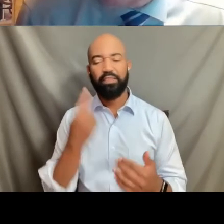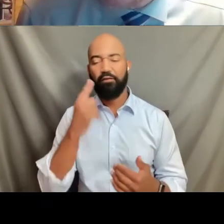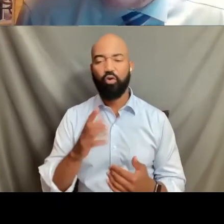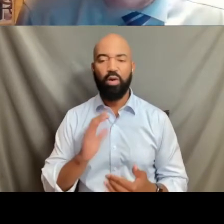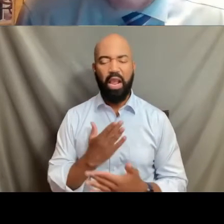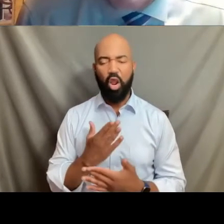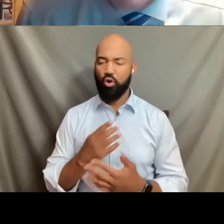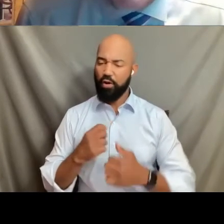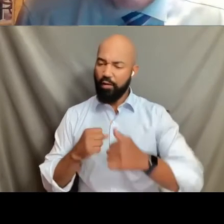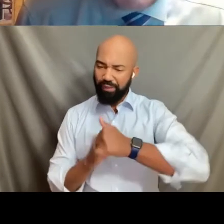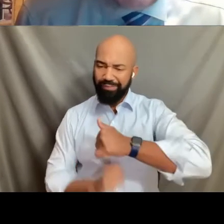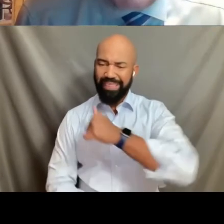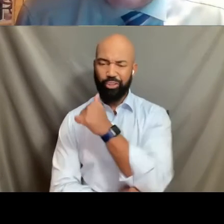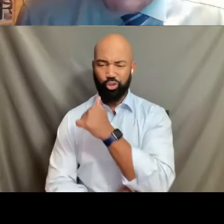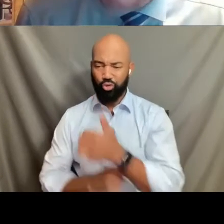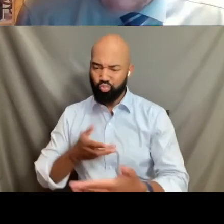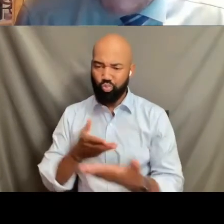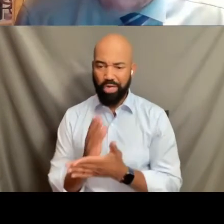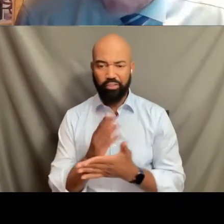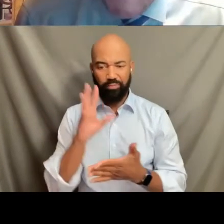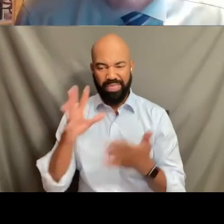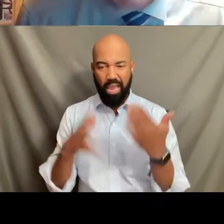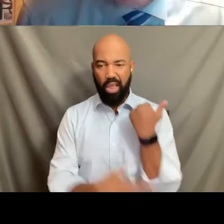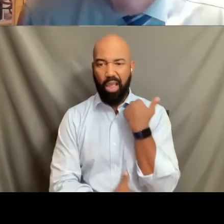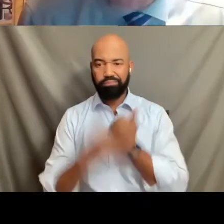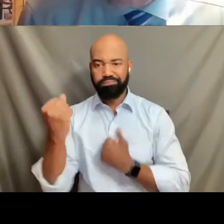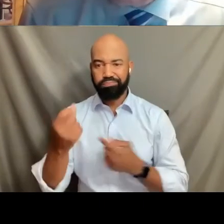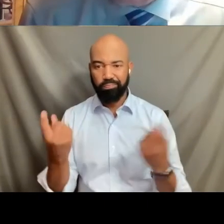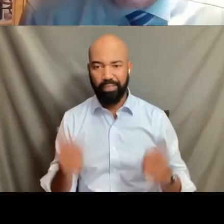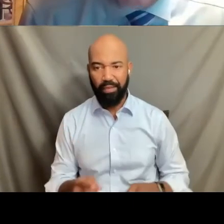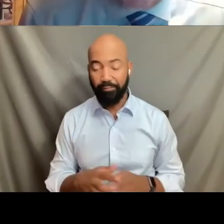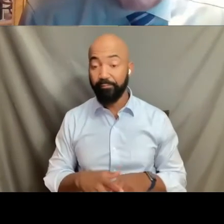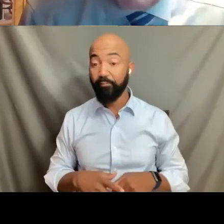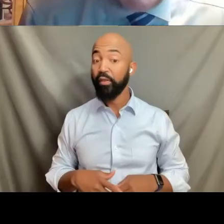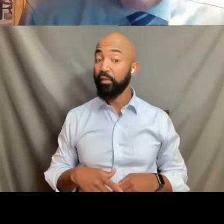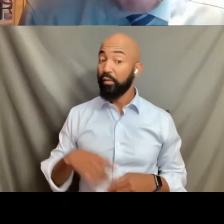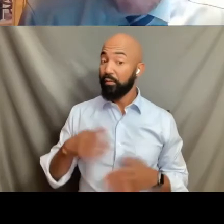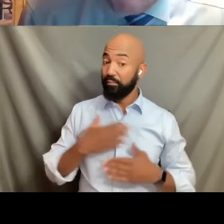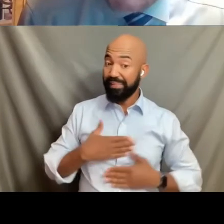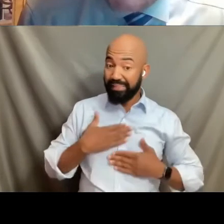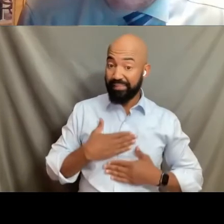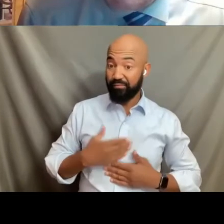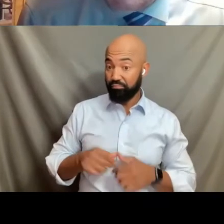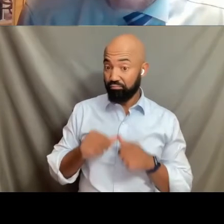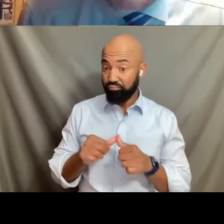I encourage you to continue this education process with this wonderful WiTeach program and initiative